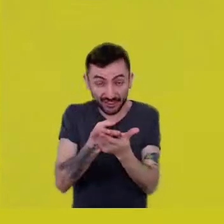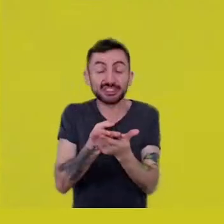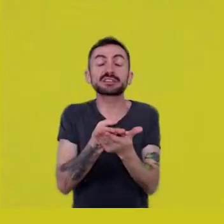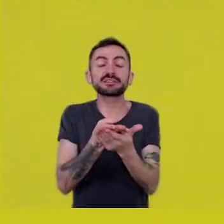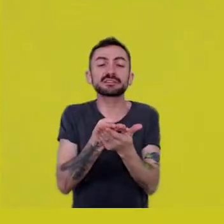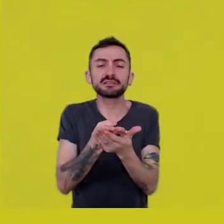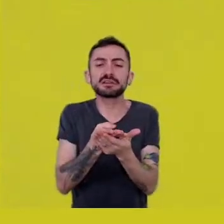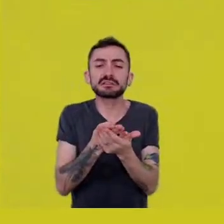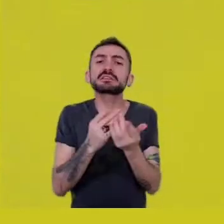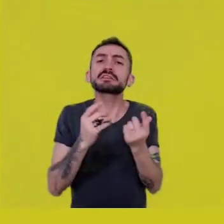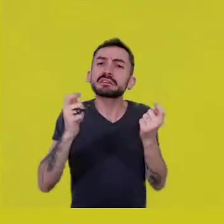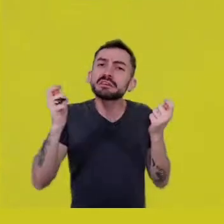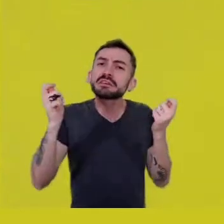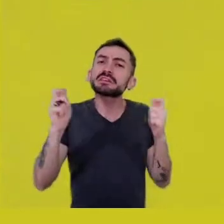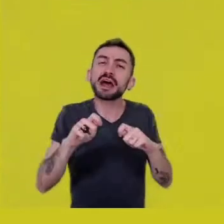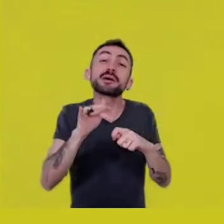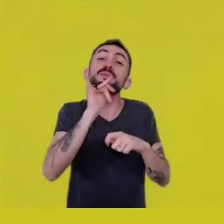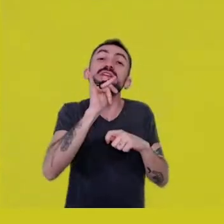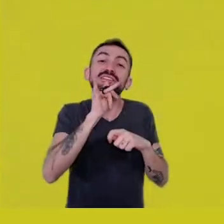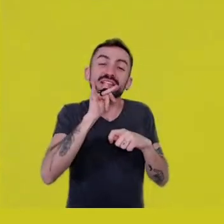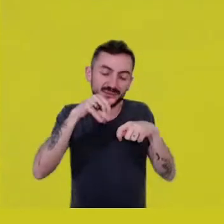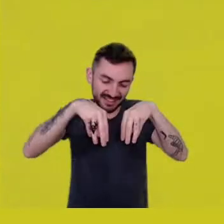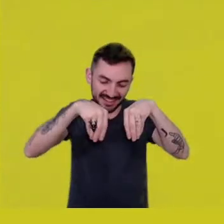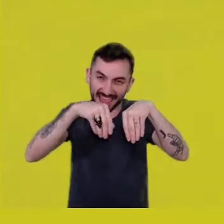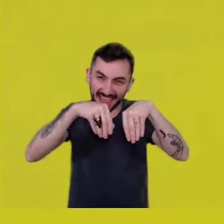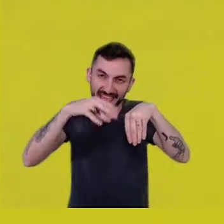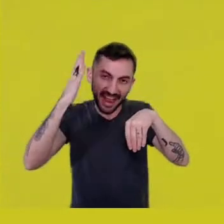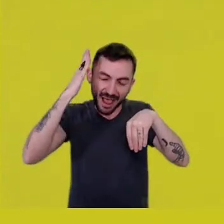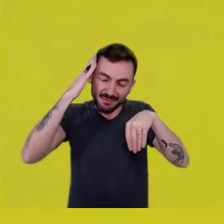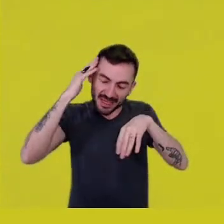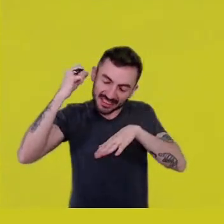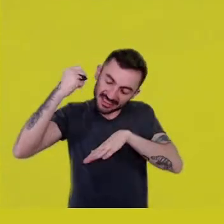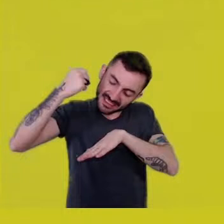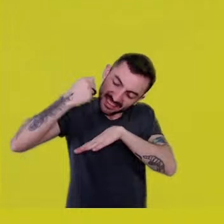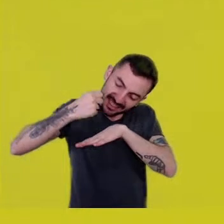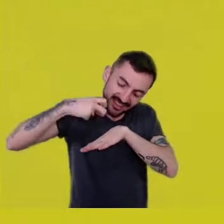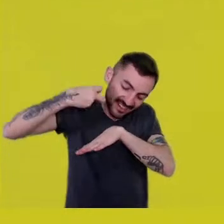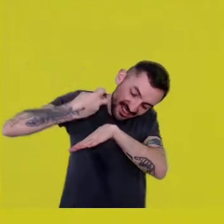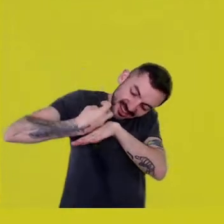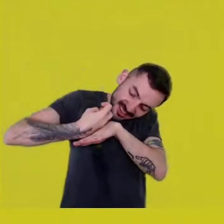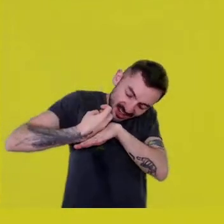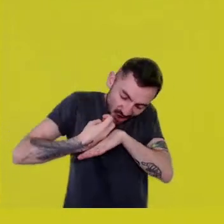to put your head on the earth and talk with it, try it,